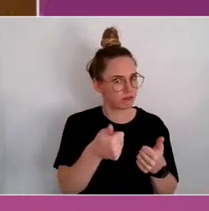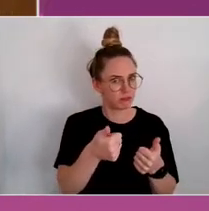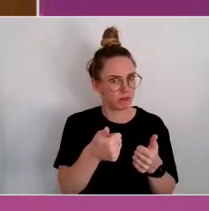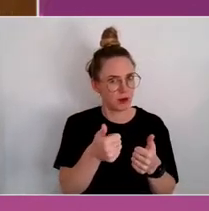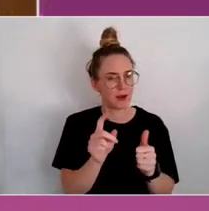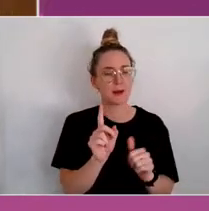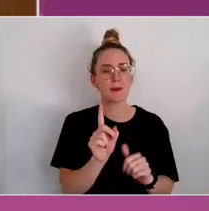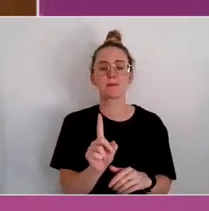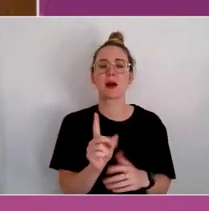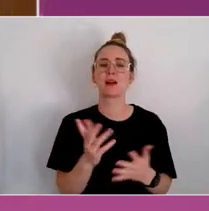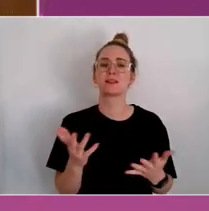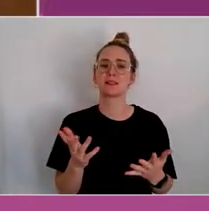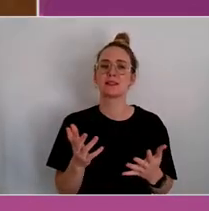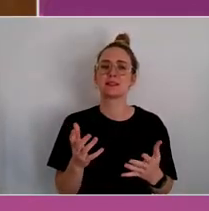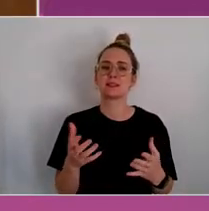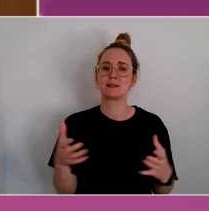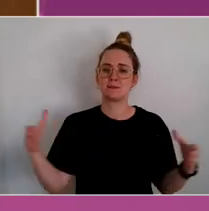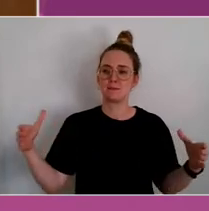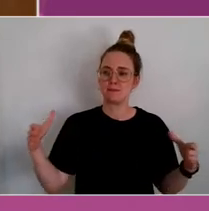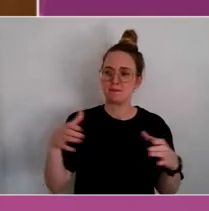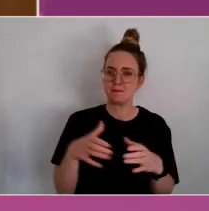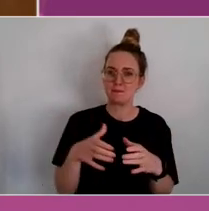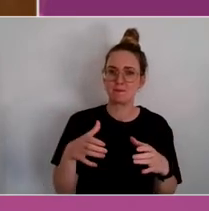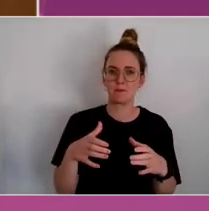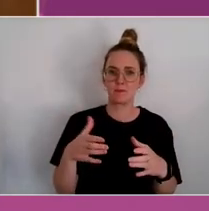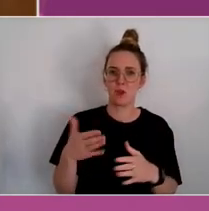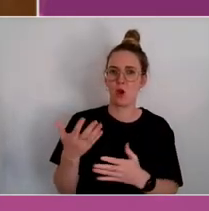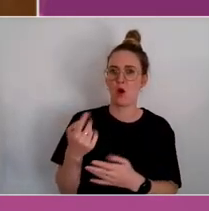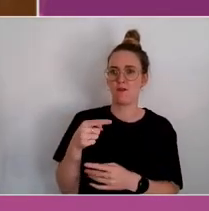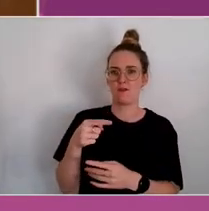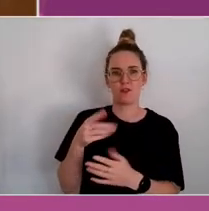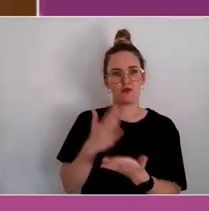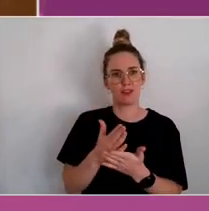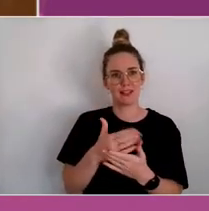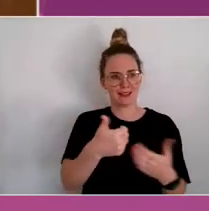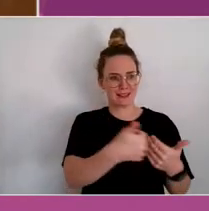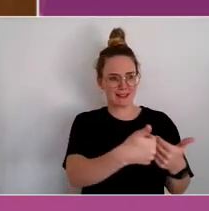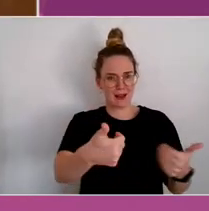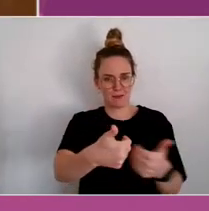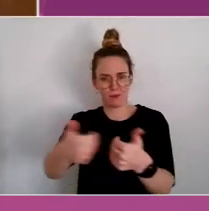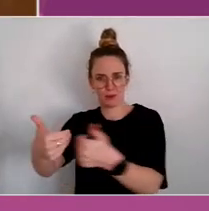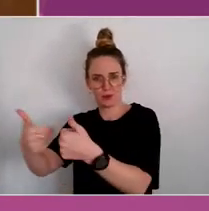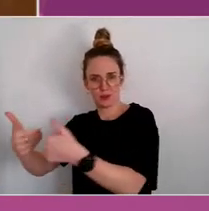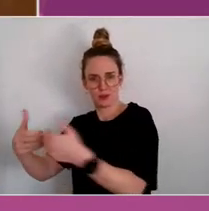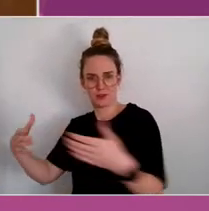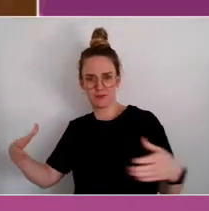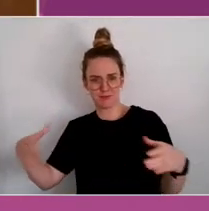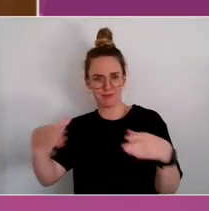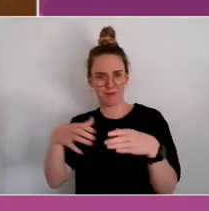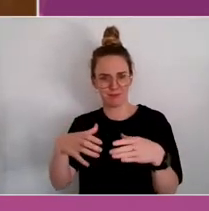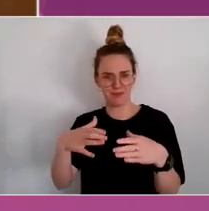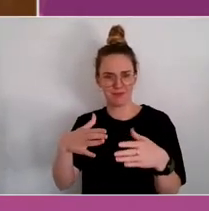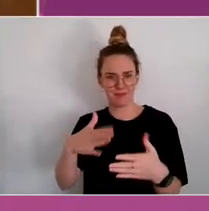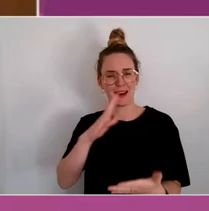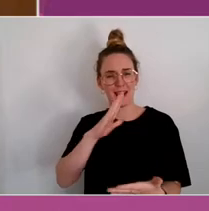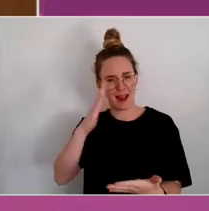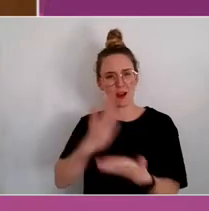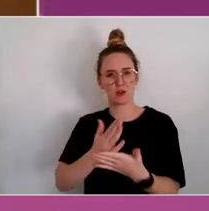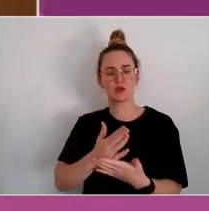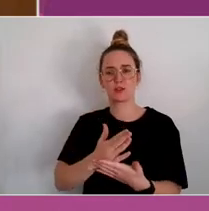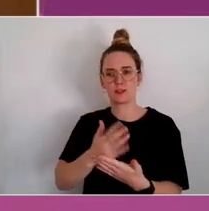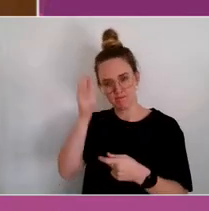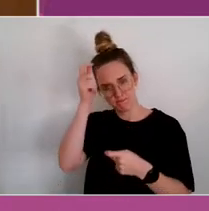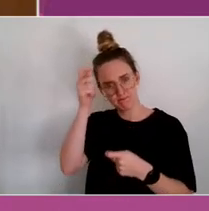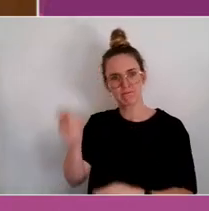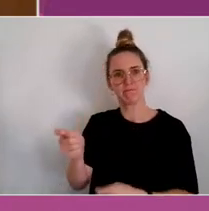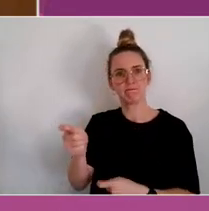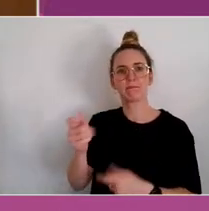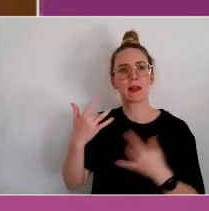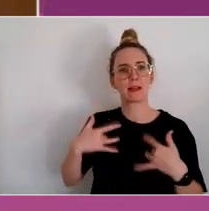the bringing together of those silos and genuinely honouring lived experience is - it's a work